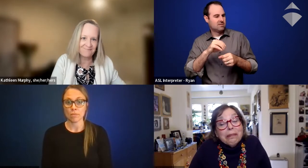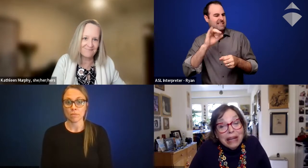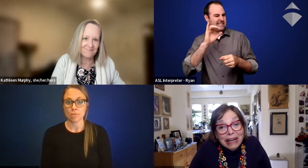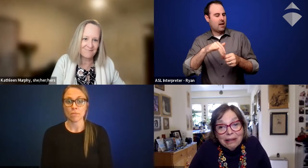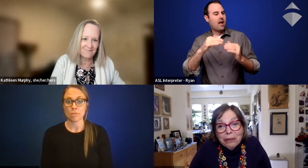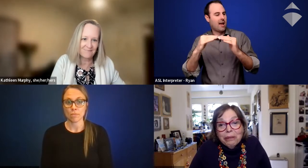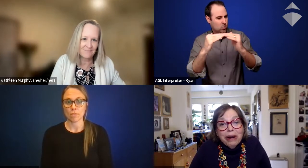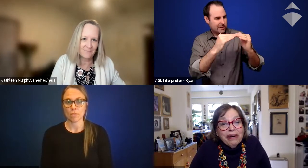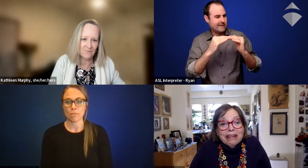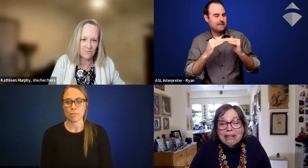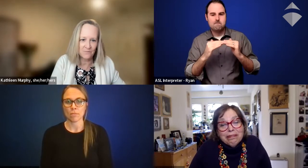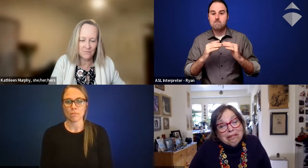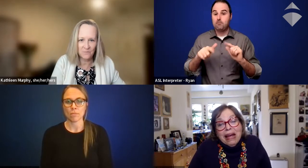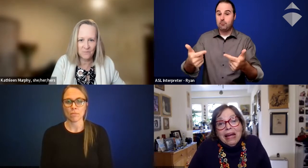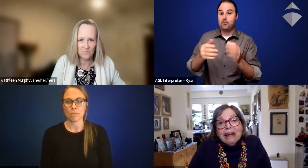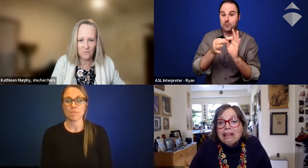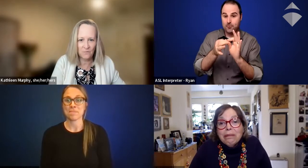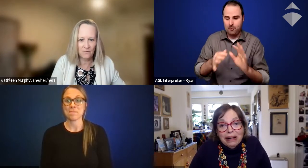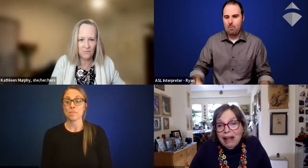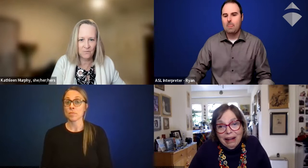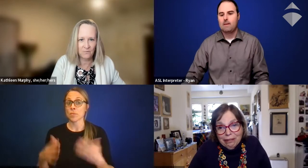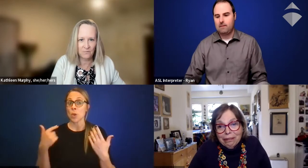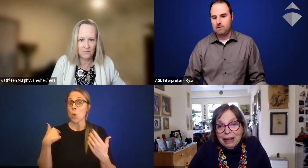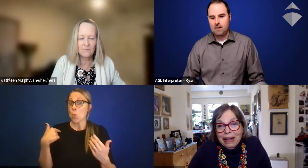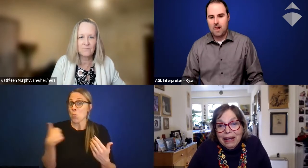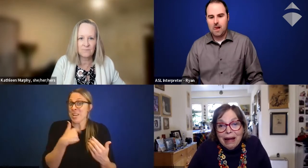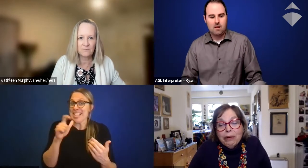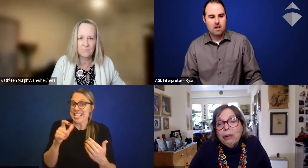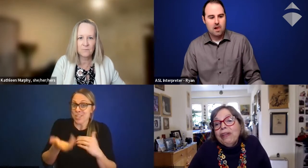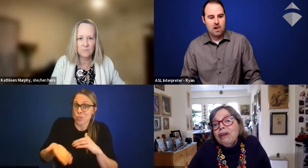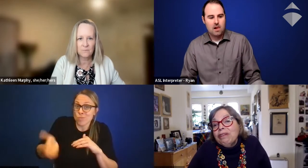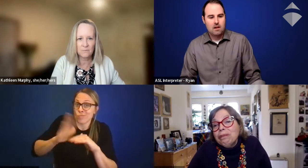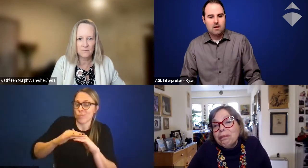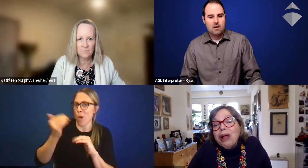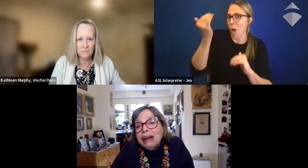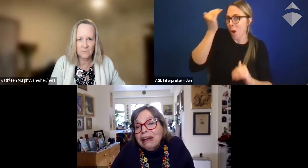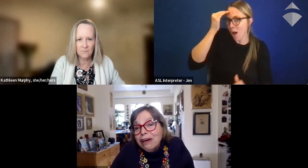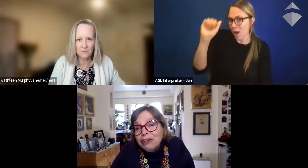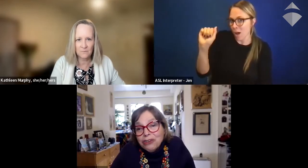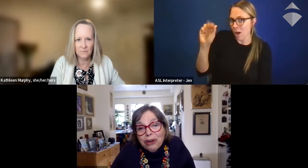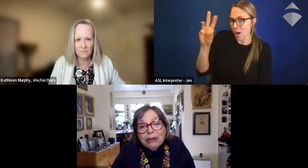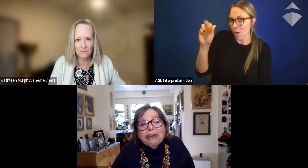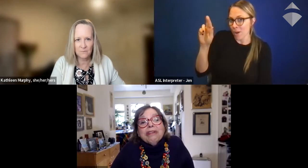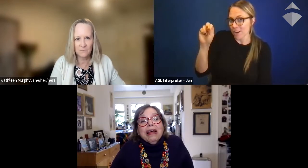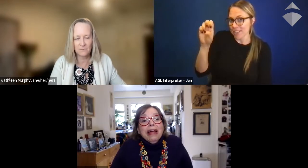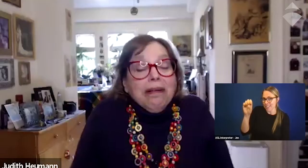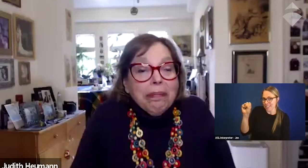'Cause to me the word "awareness" doesn't mean a lot. I'm aware that you have blonde hair to your shoulders